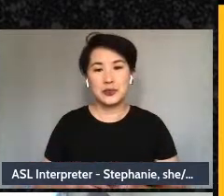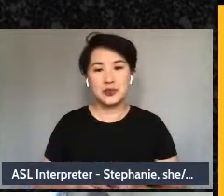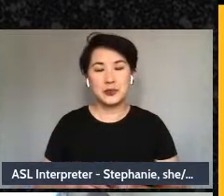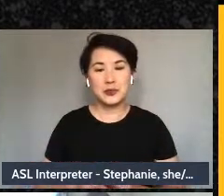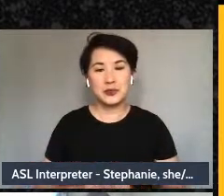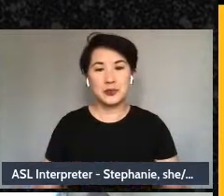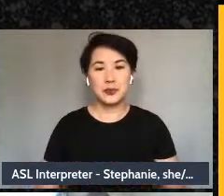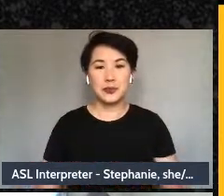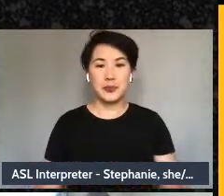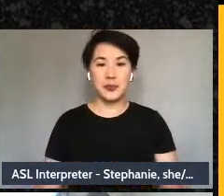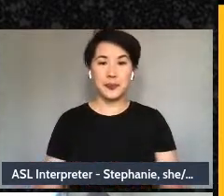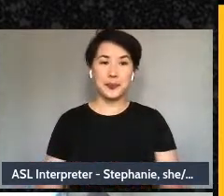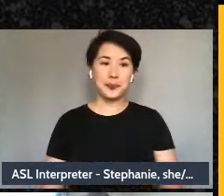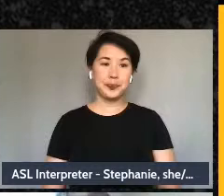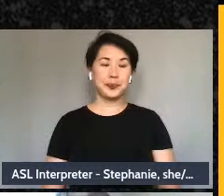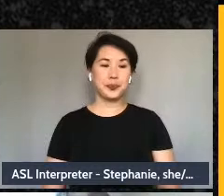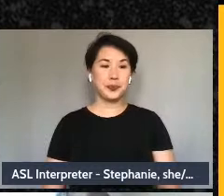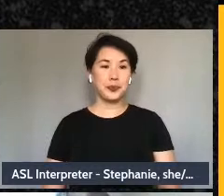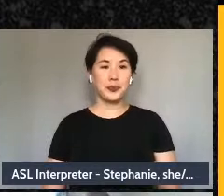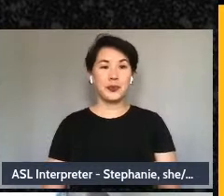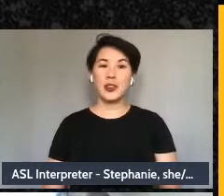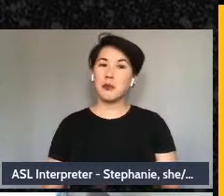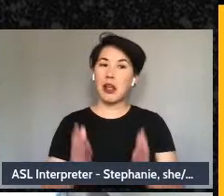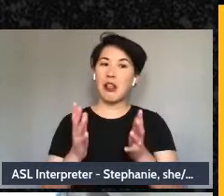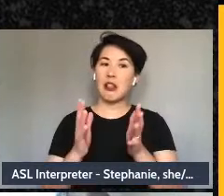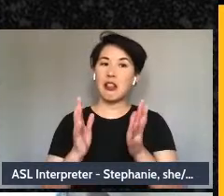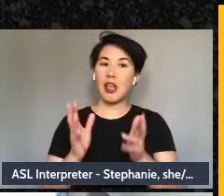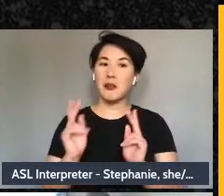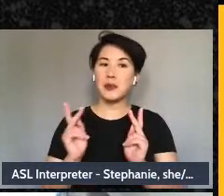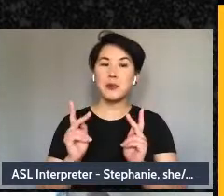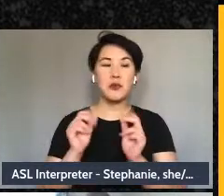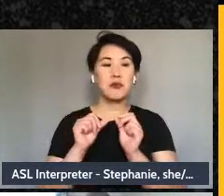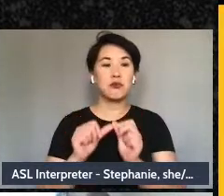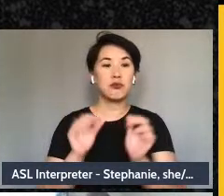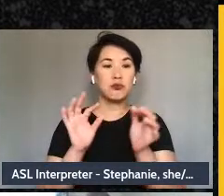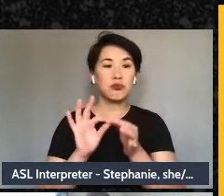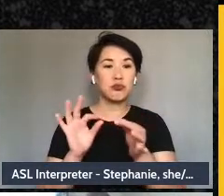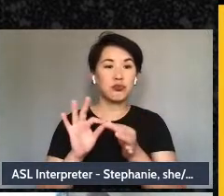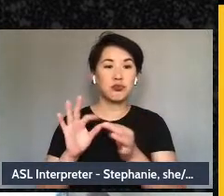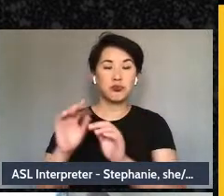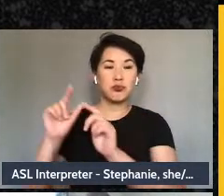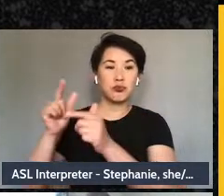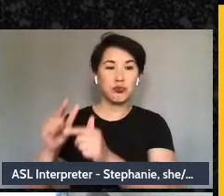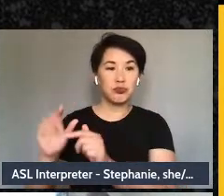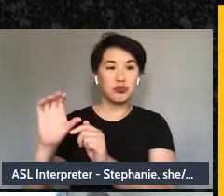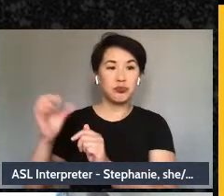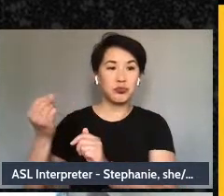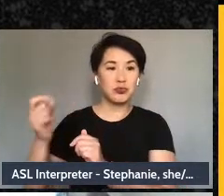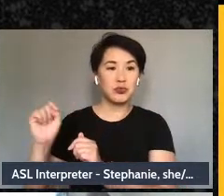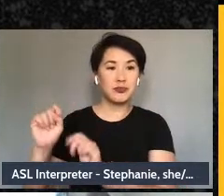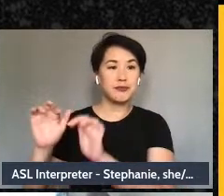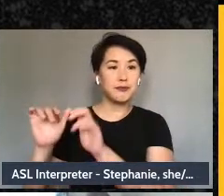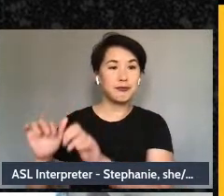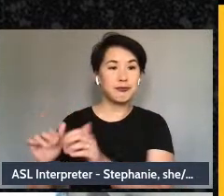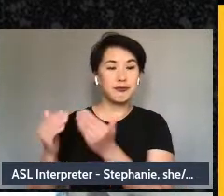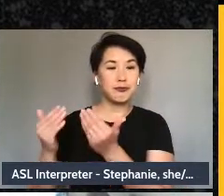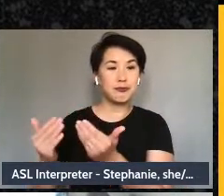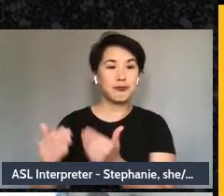I'm going to let people continue to type in